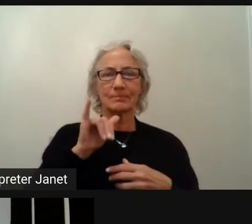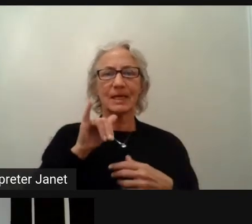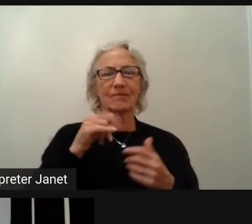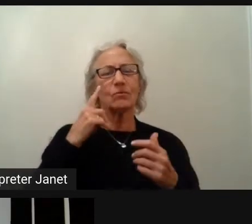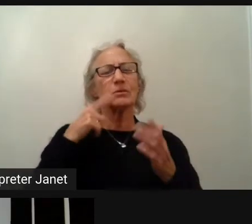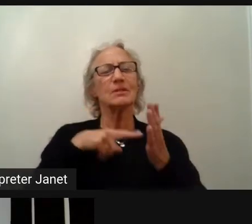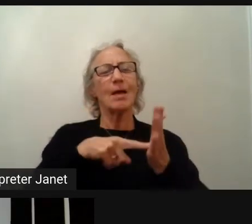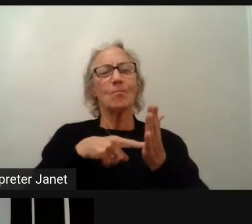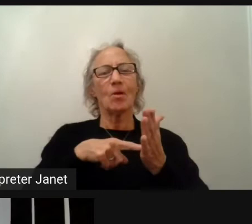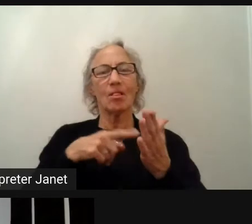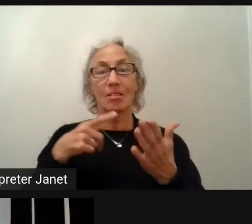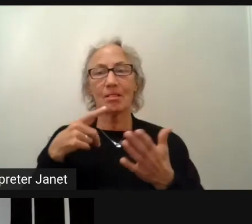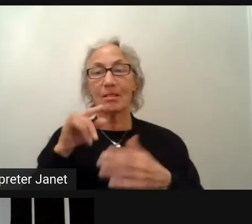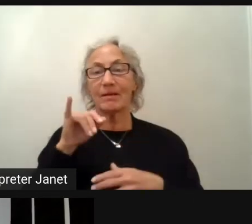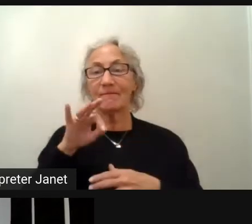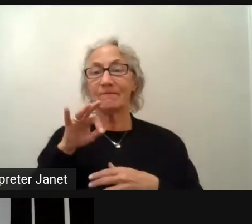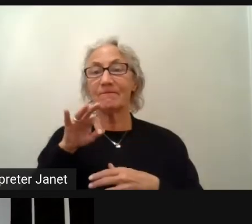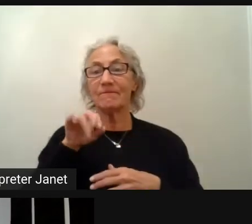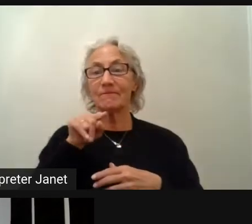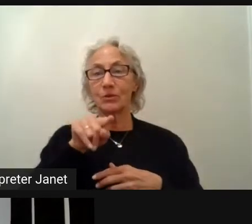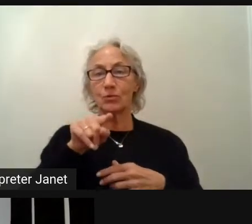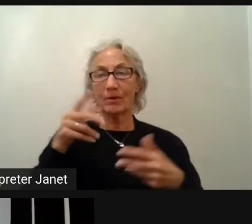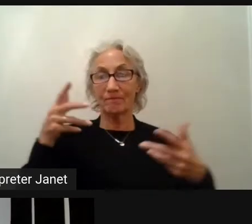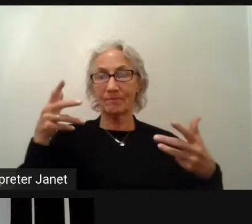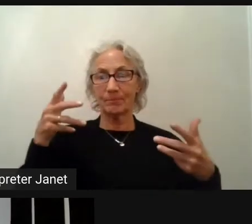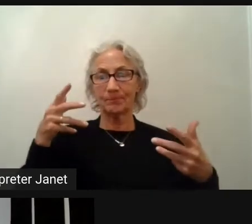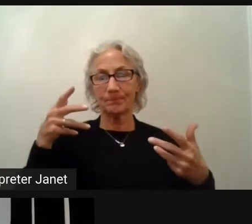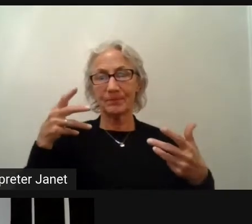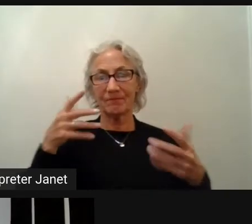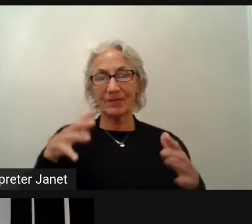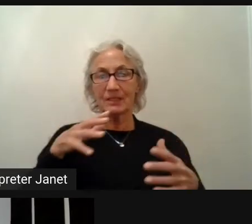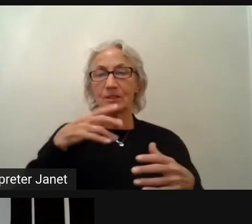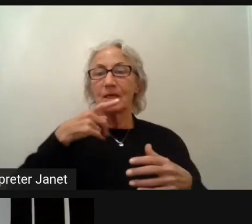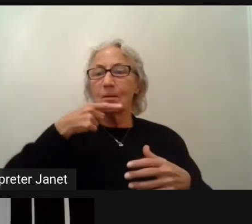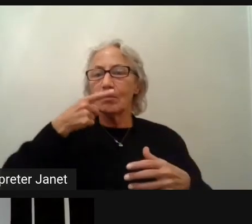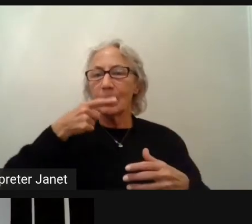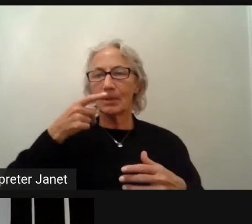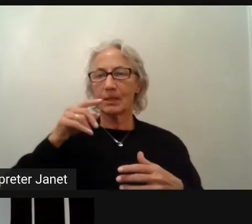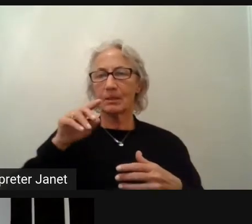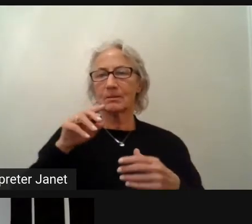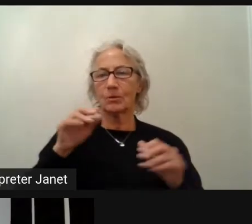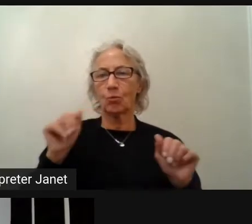you are finishing this public website and the only problem is not you, it's the plugin.